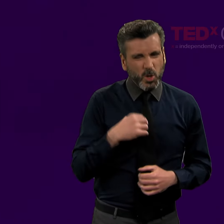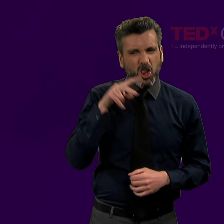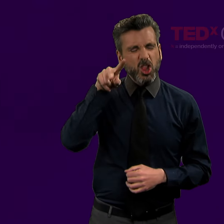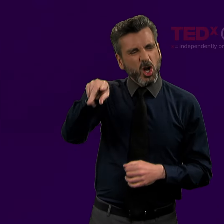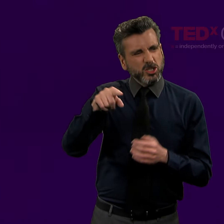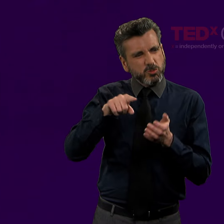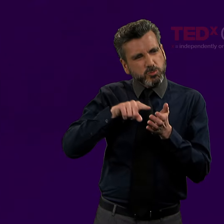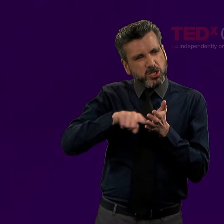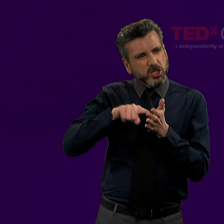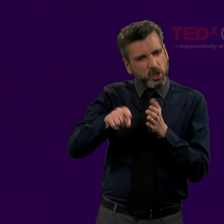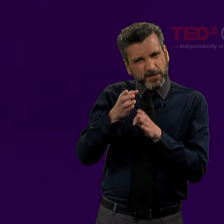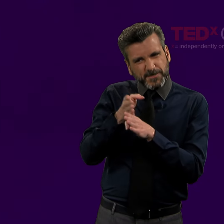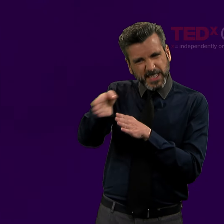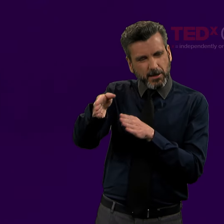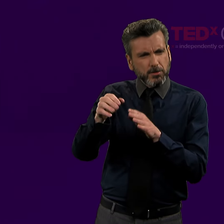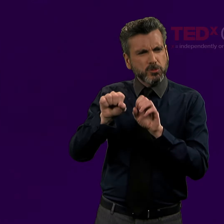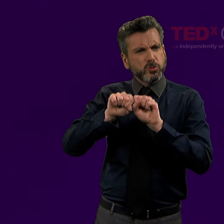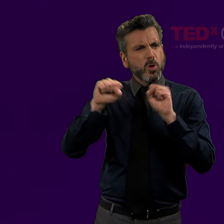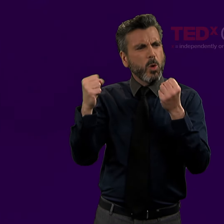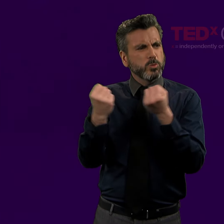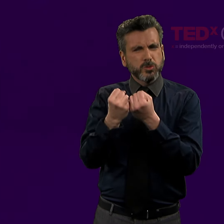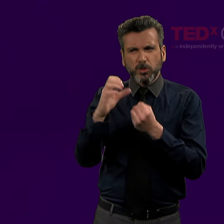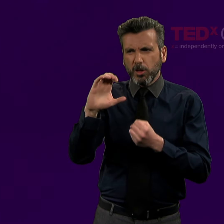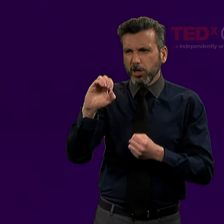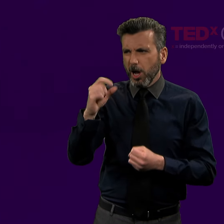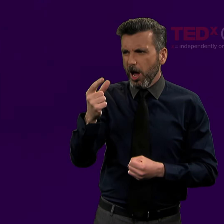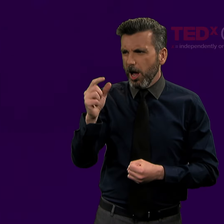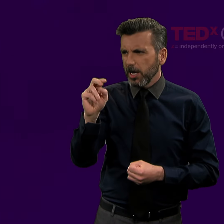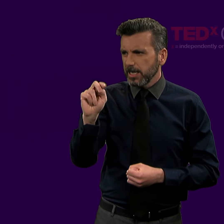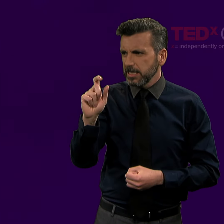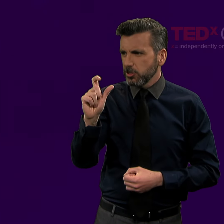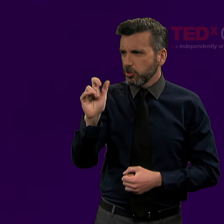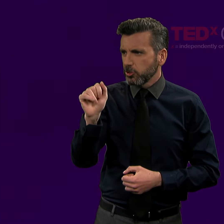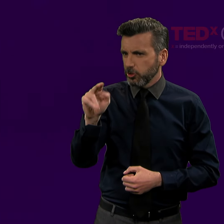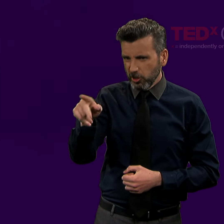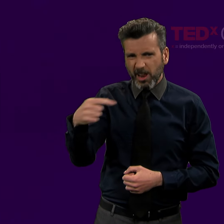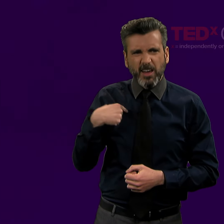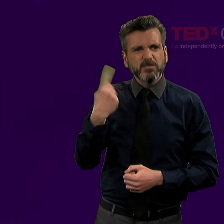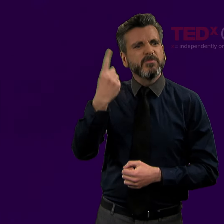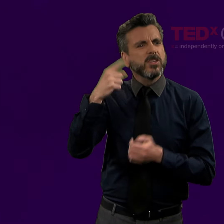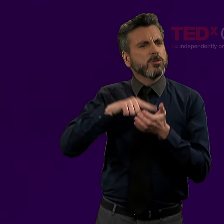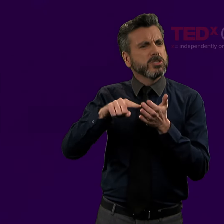In the research field of social cognition, they have a variety of different methods,